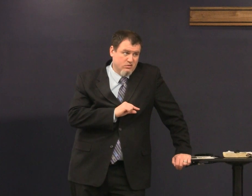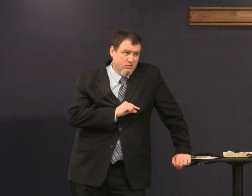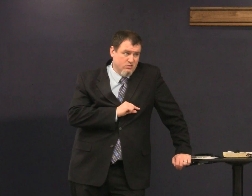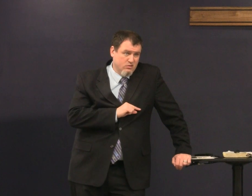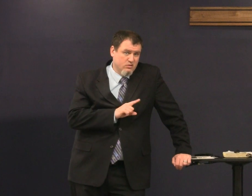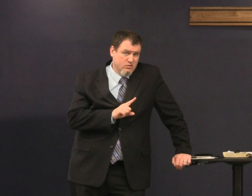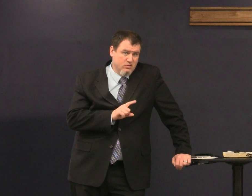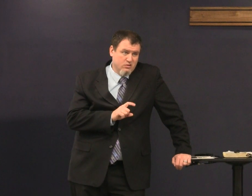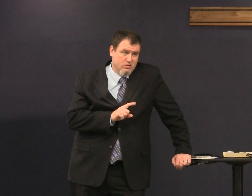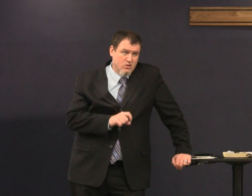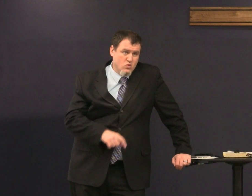are you guilty